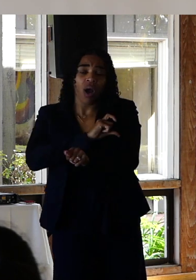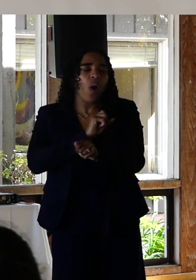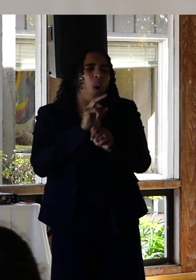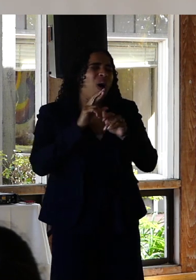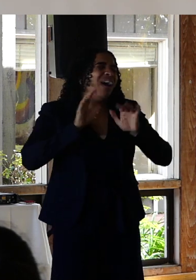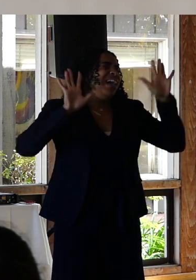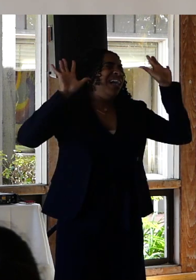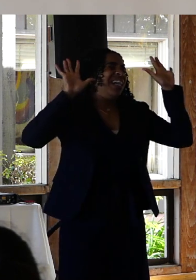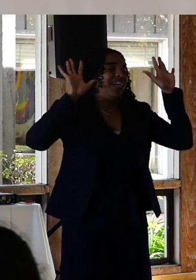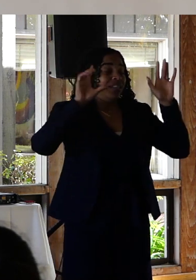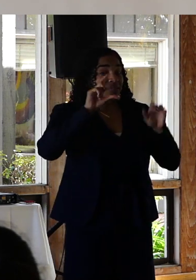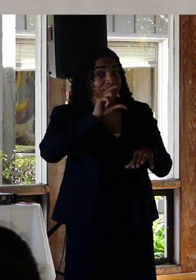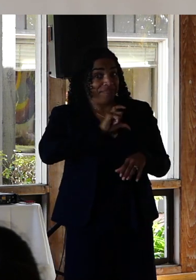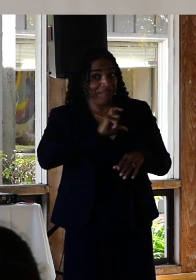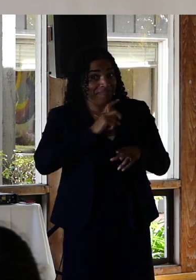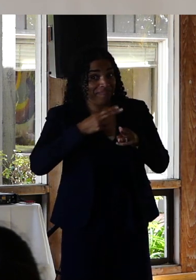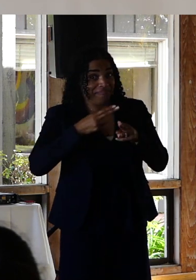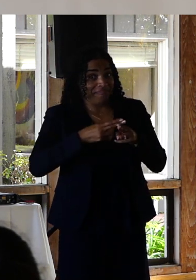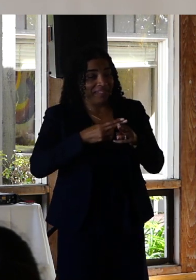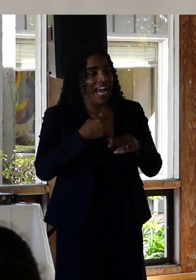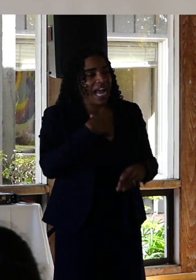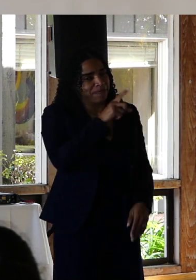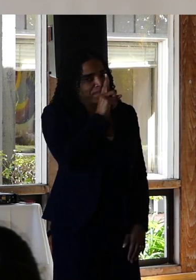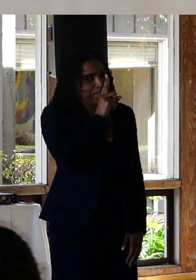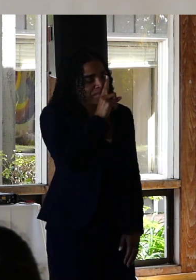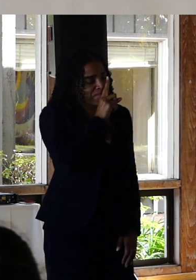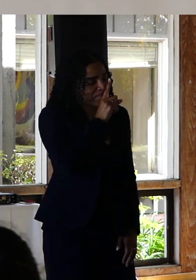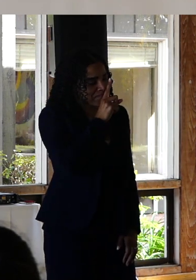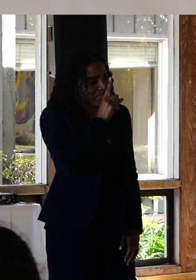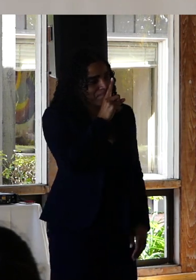The sergeant whose name that I am very purposely omitting for reasons very